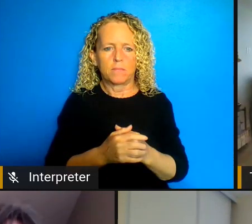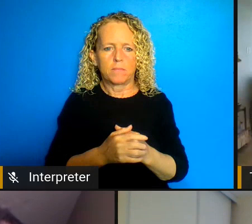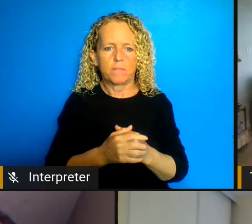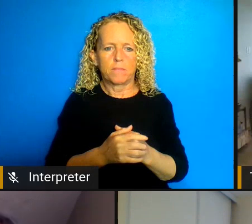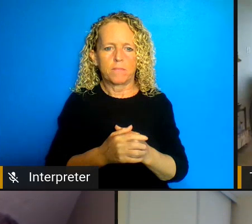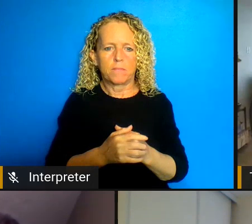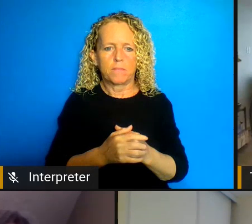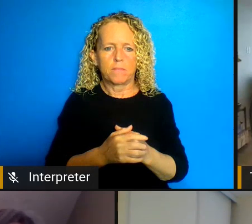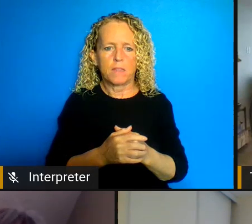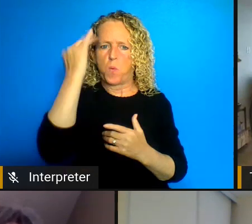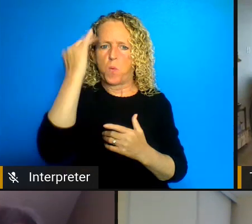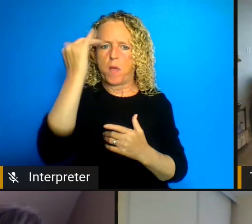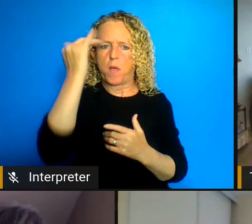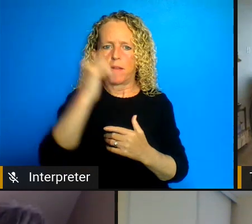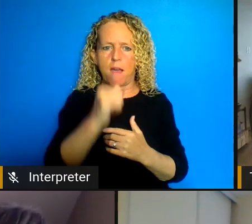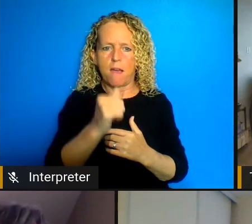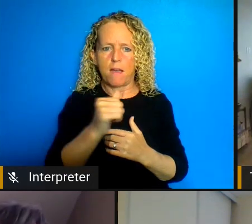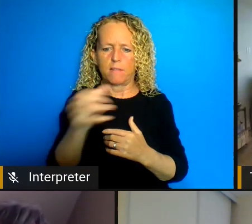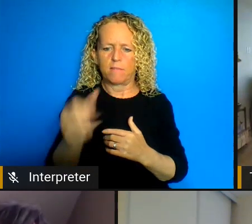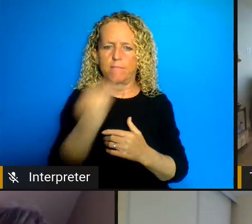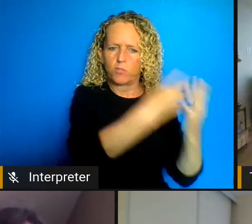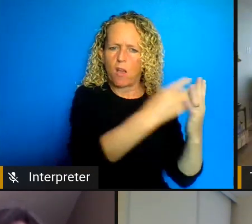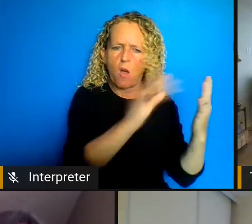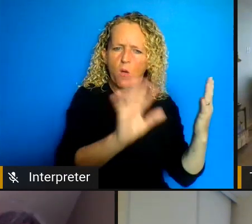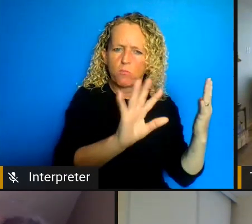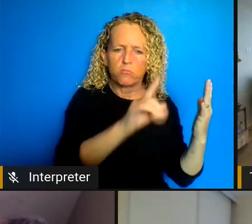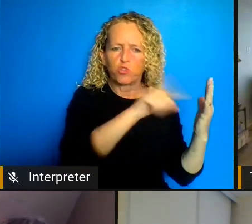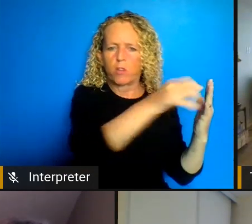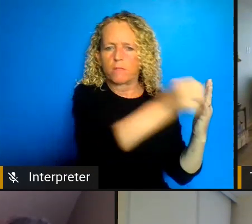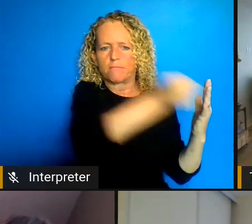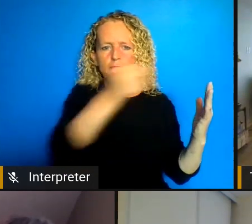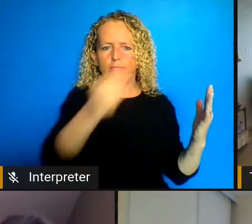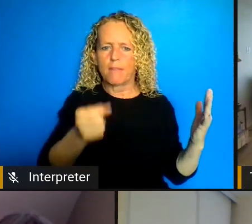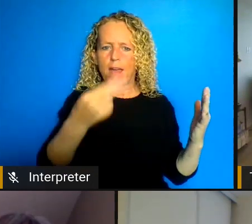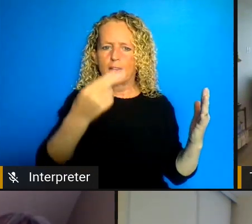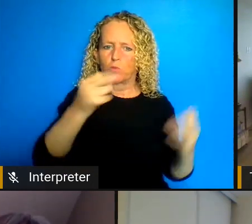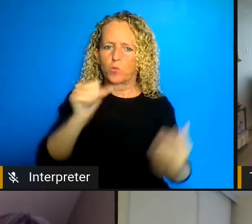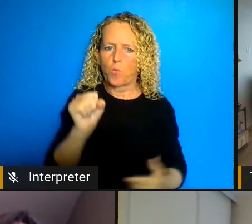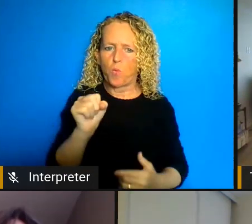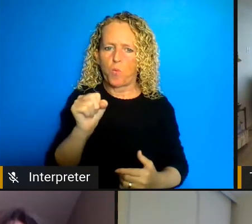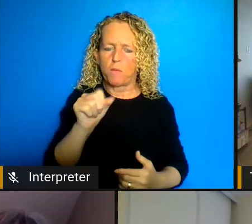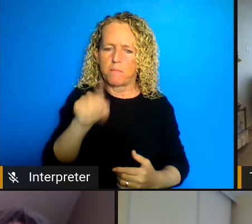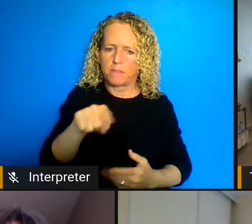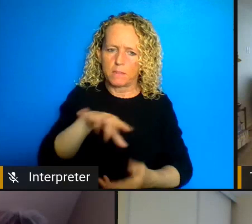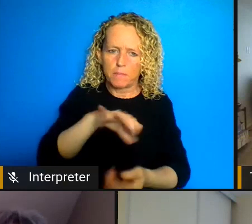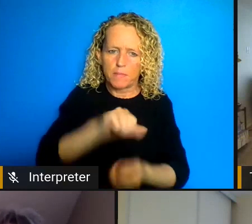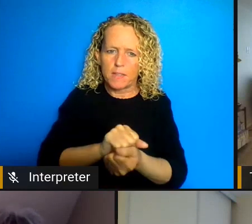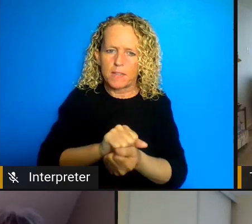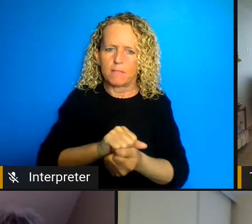detained university course rather than incarceration so I love that people just